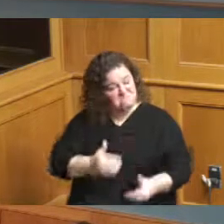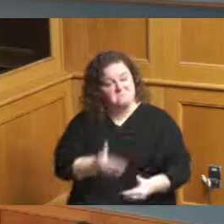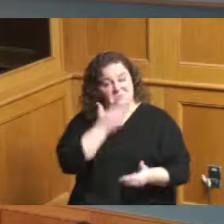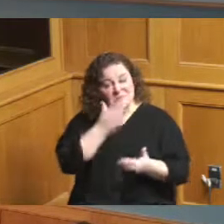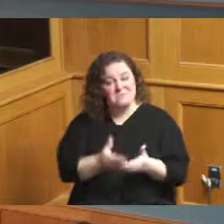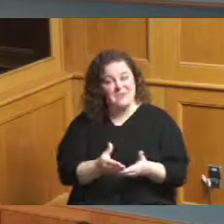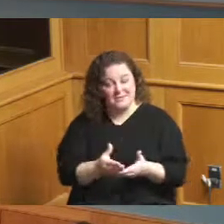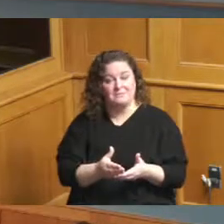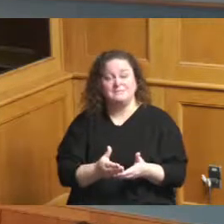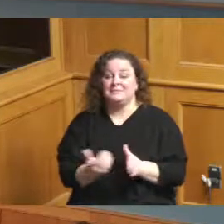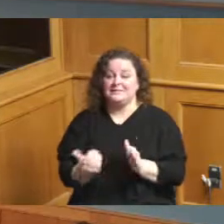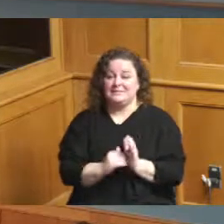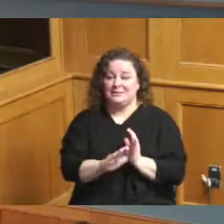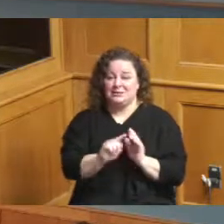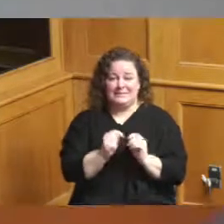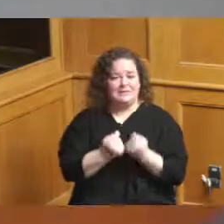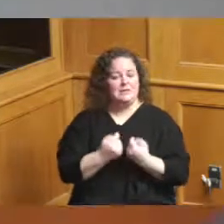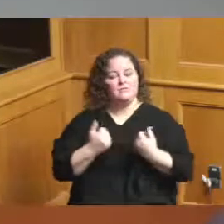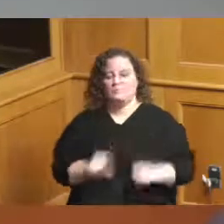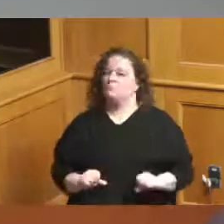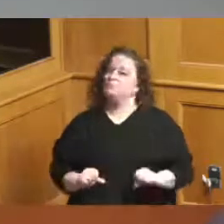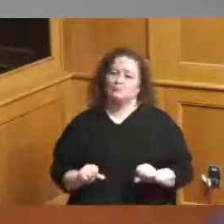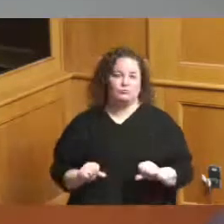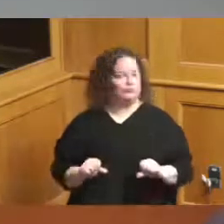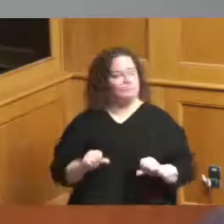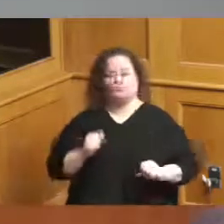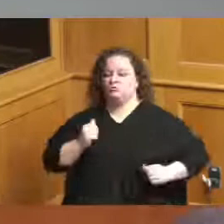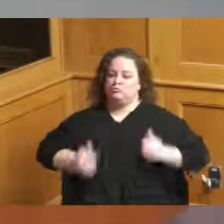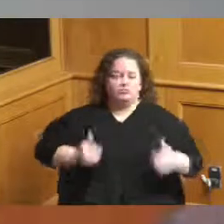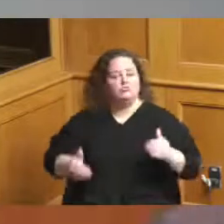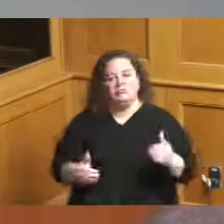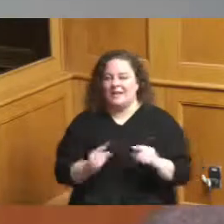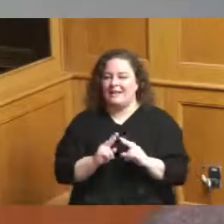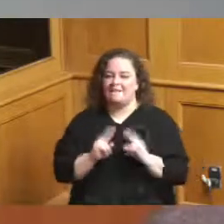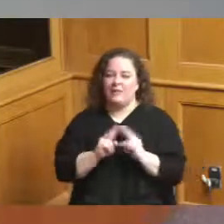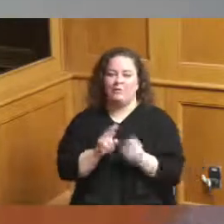once again your team stepped up and they were very courteous they were you know encouraging people to